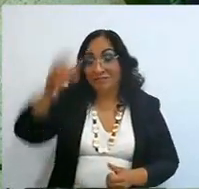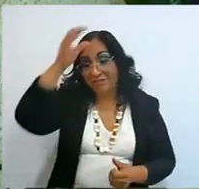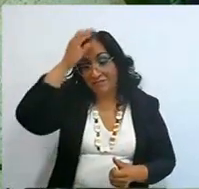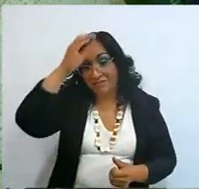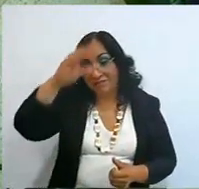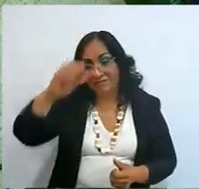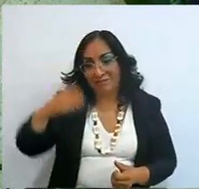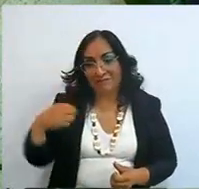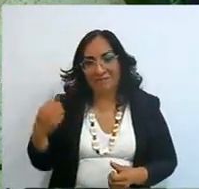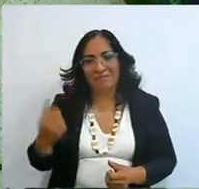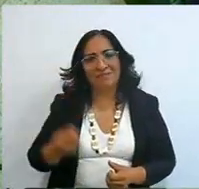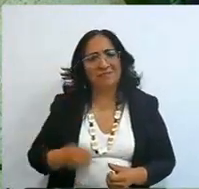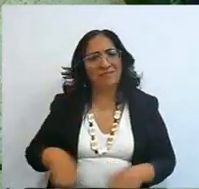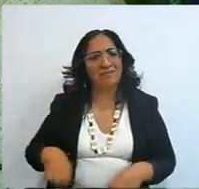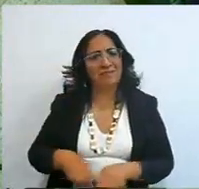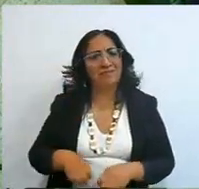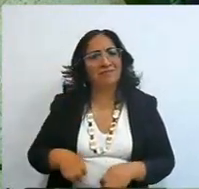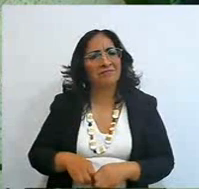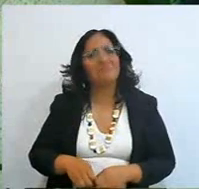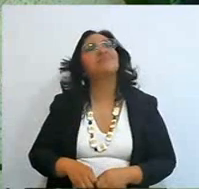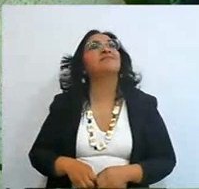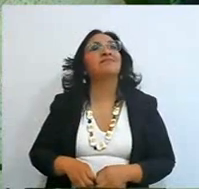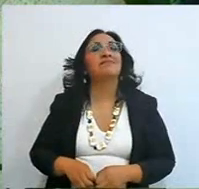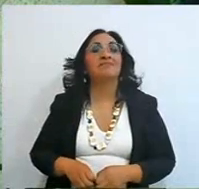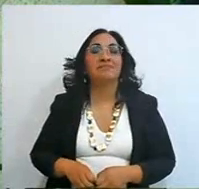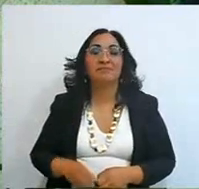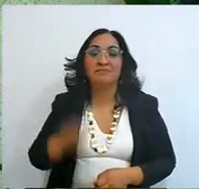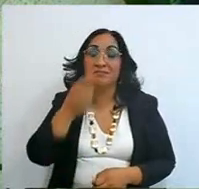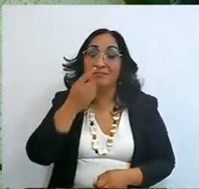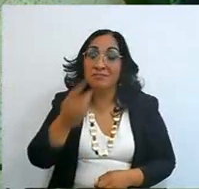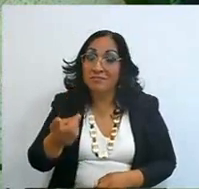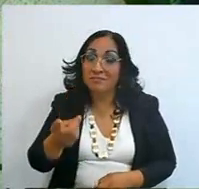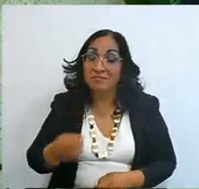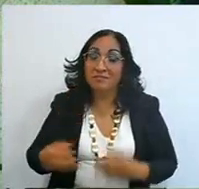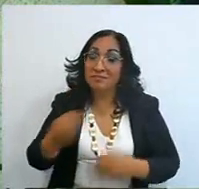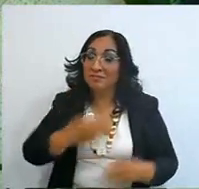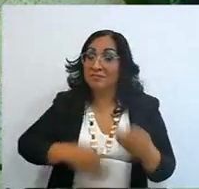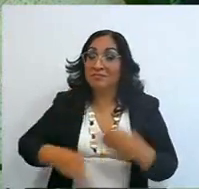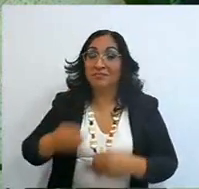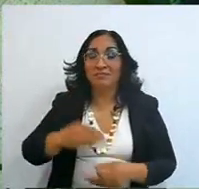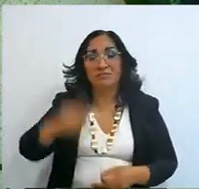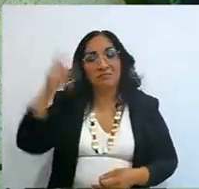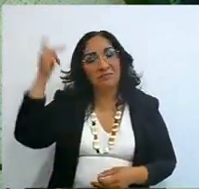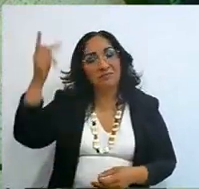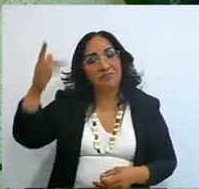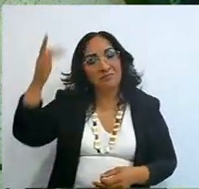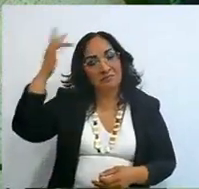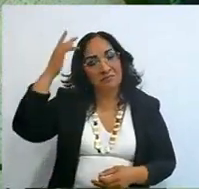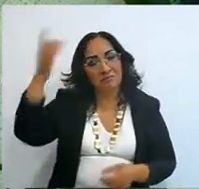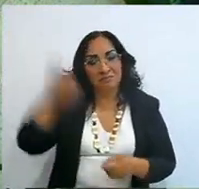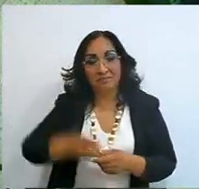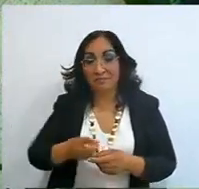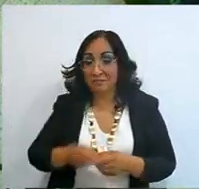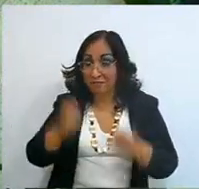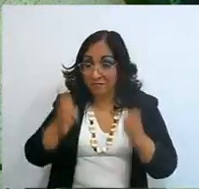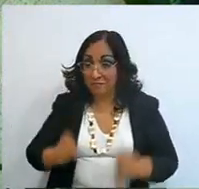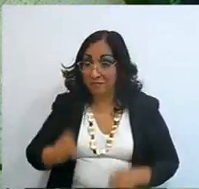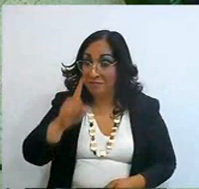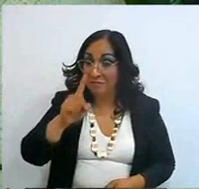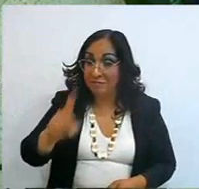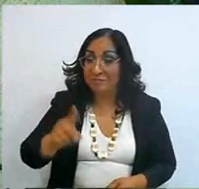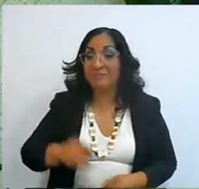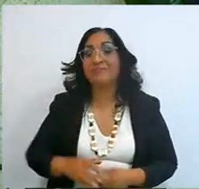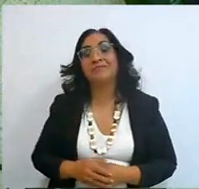And just as it was exhorted right now, I exhort with all my heart, holy people wherever you are,